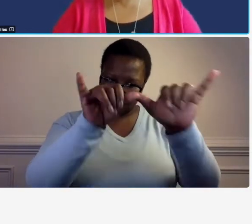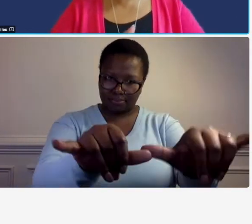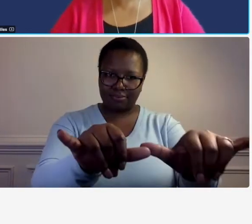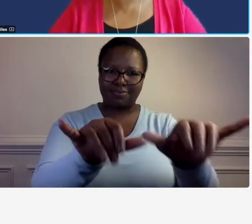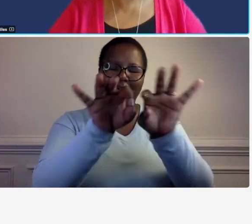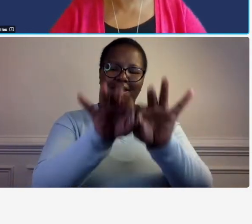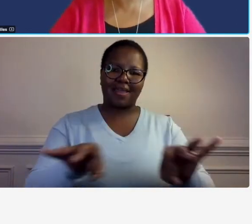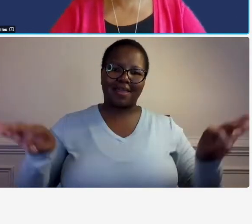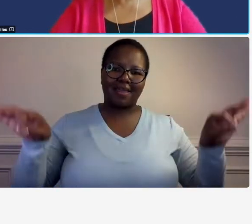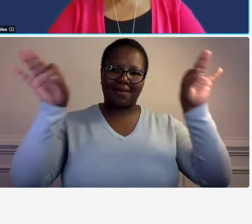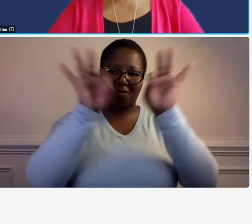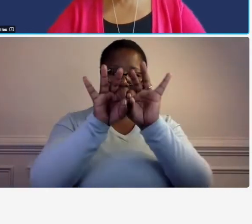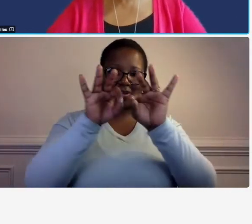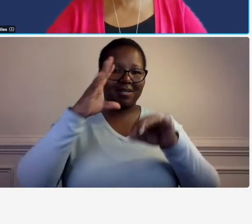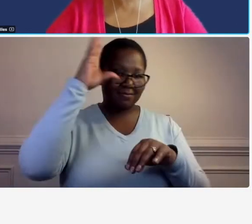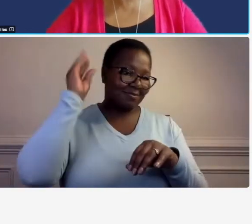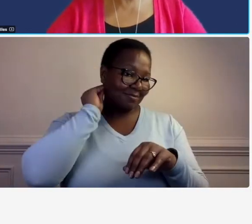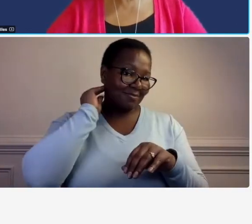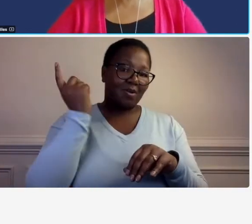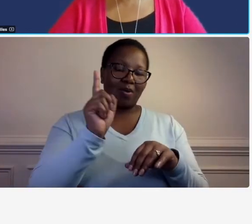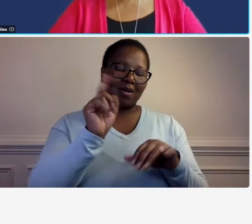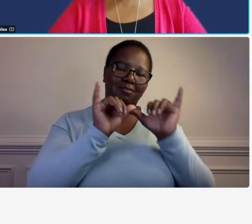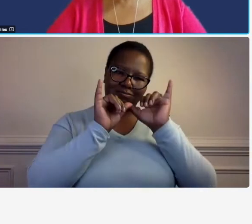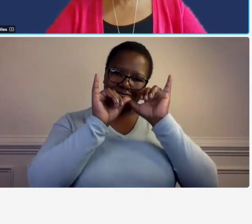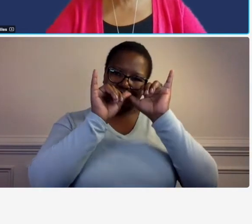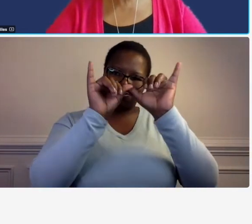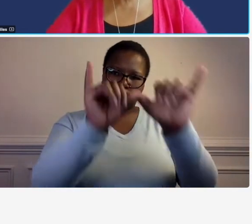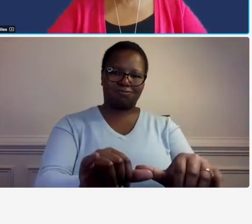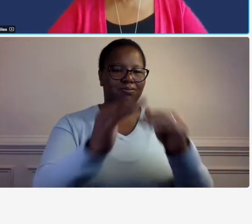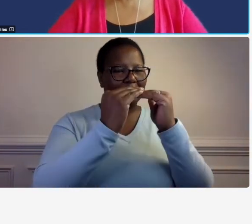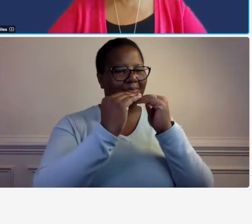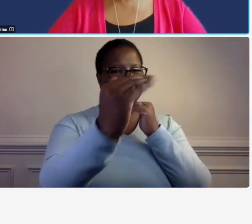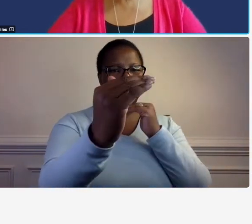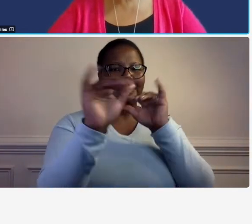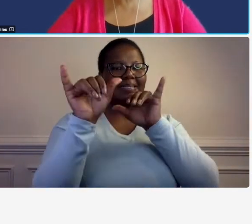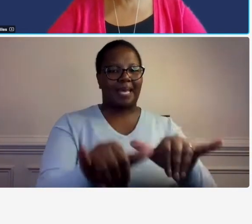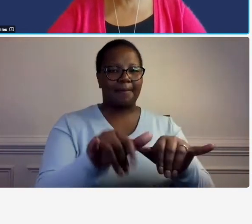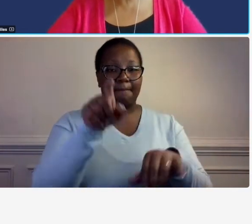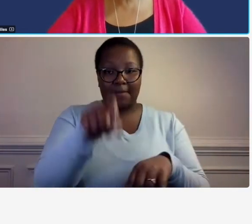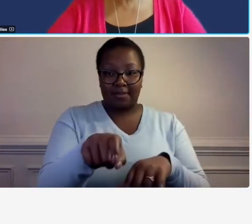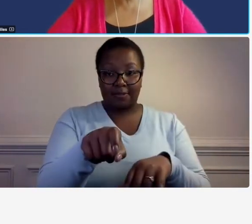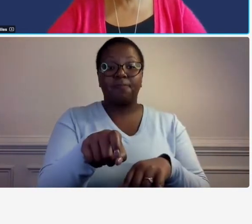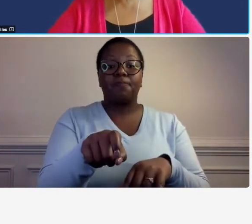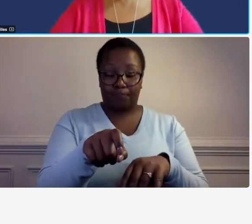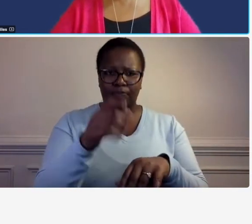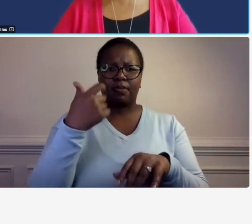to keep in mind consistency so when i say this i want to emphasize that i'm talking about the way